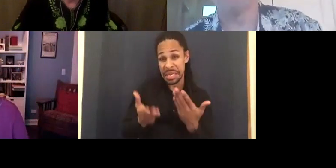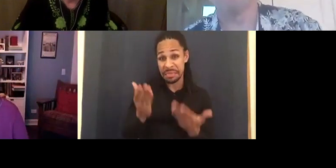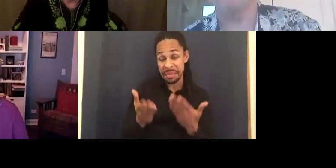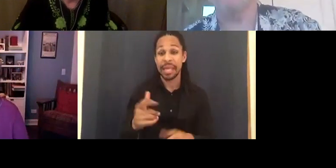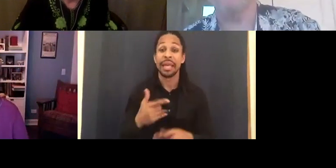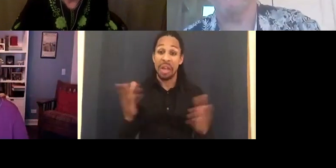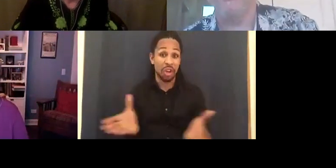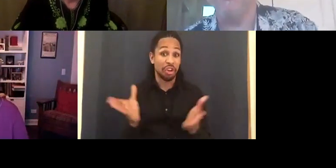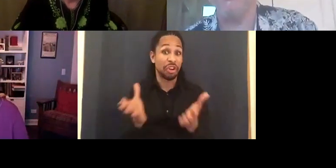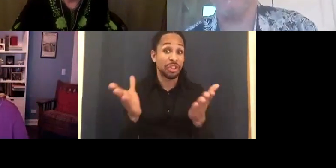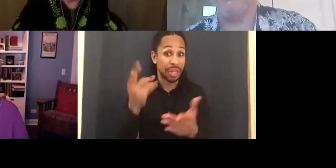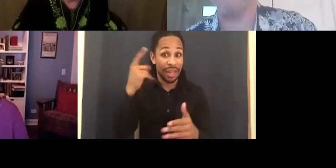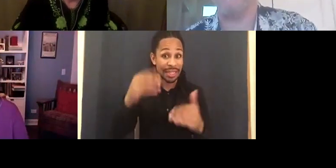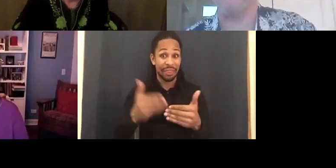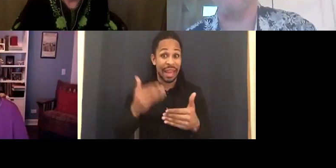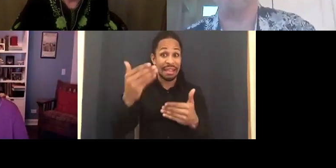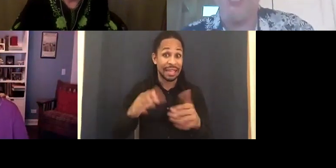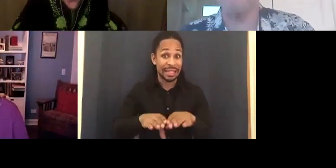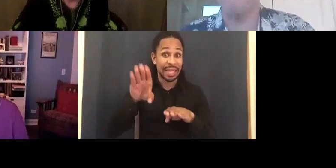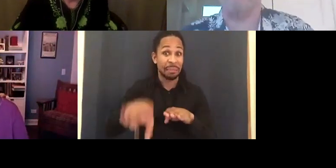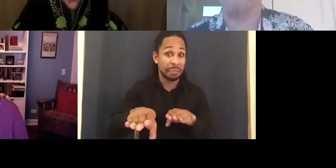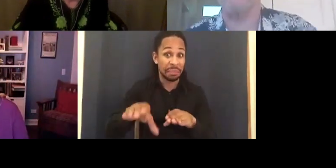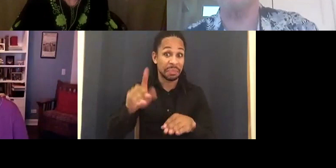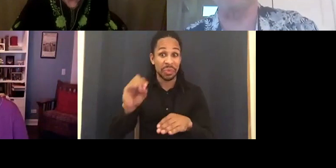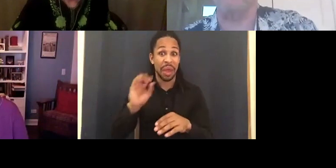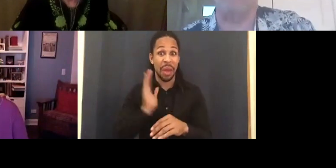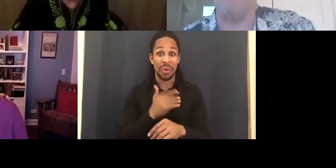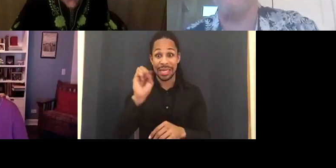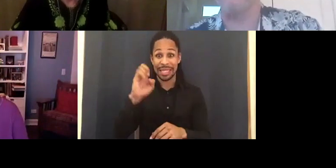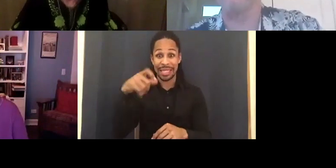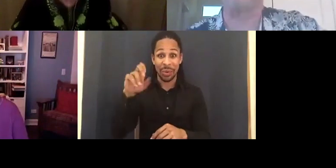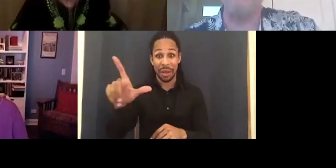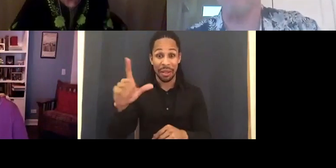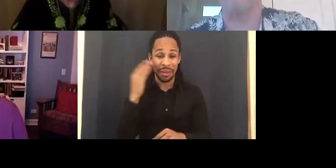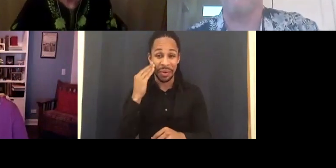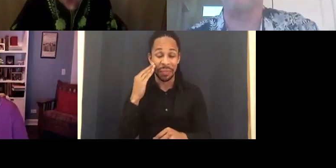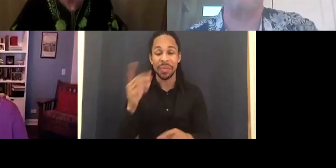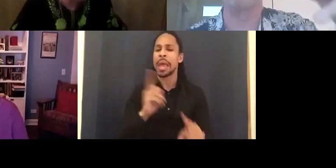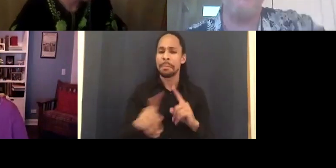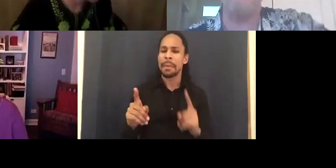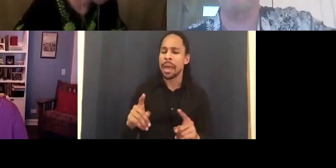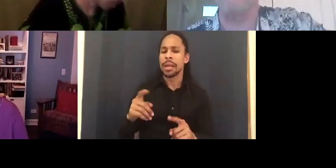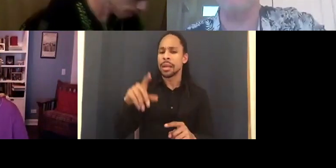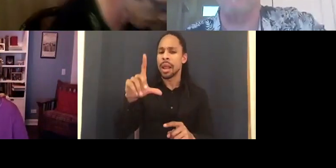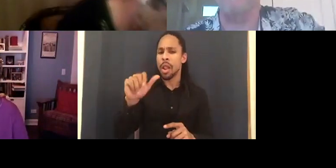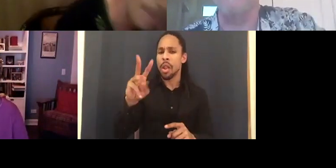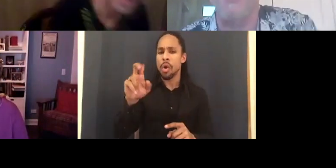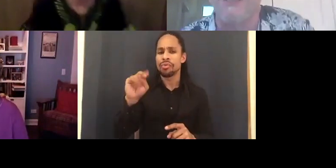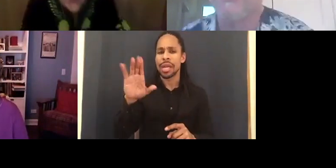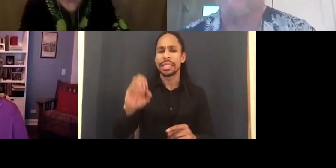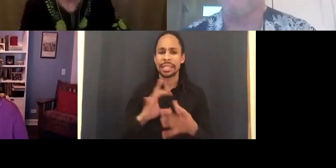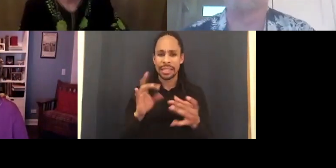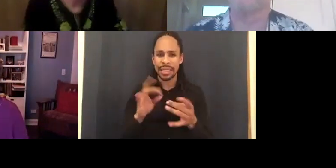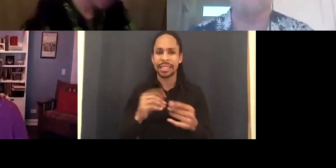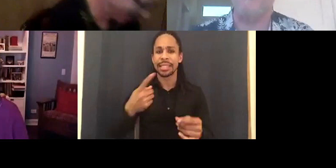They're encouraging signs, shows like special, Debs, I just saw Liz in last